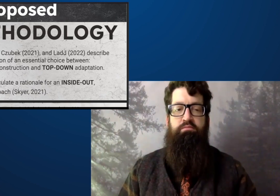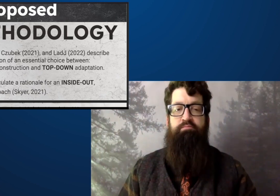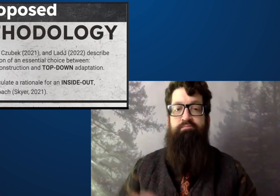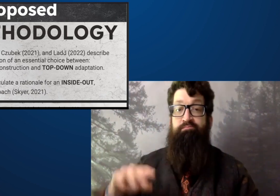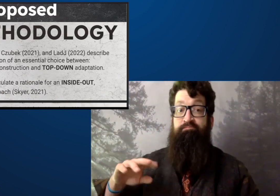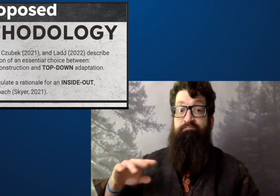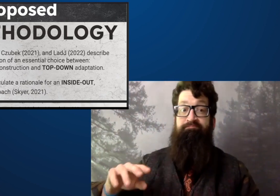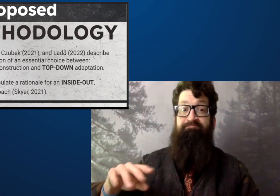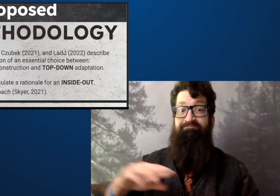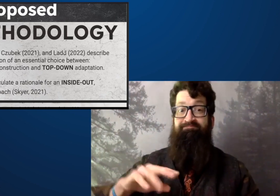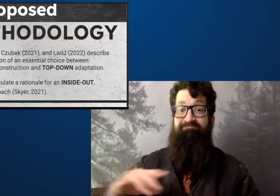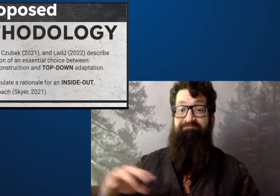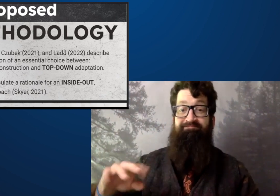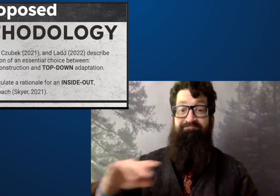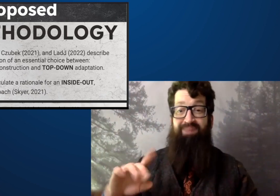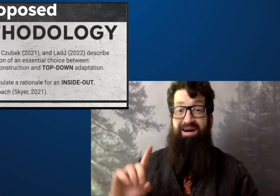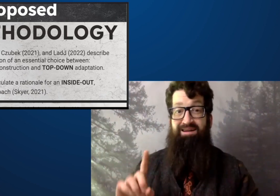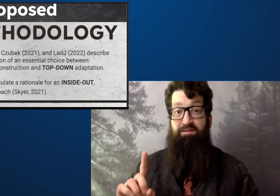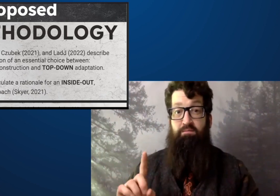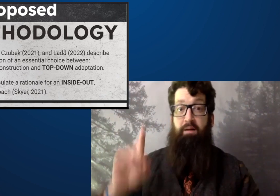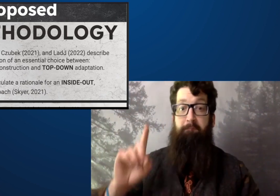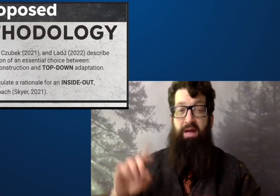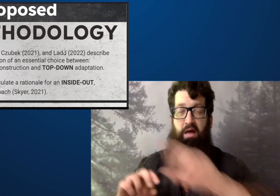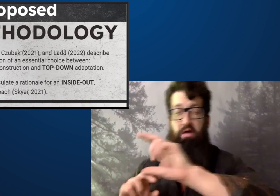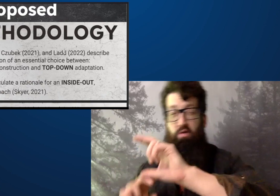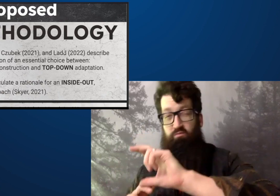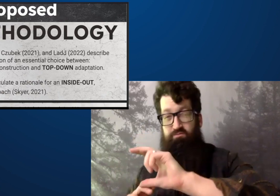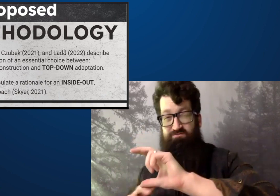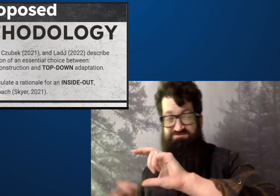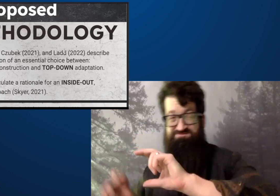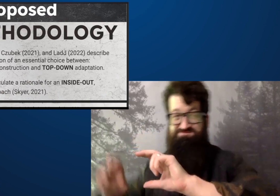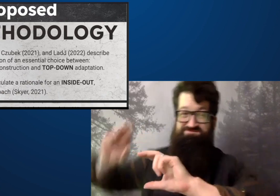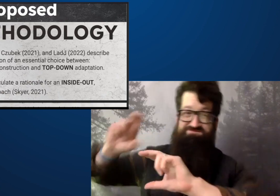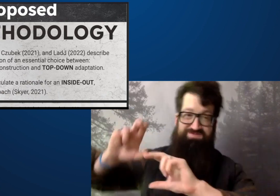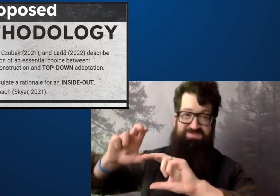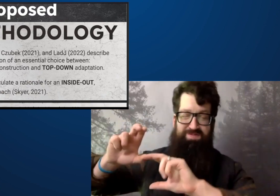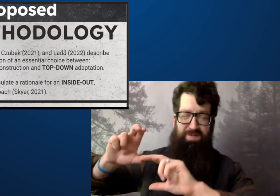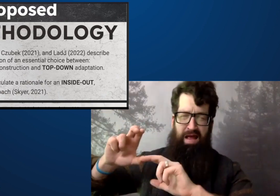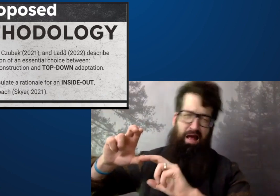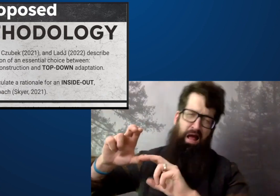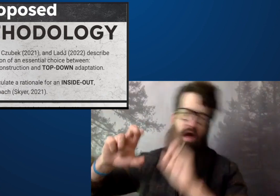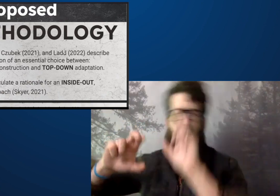a bottom up construction and top down adaptation.